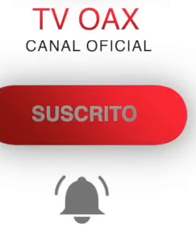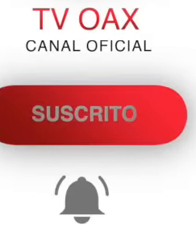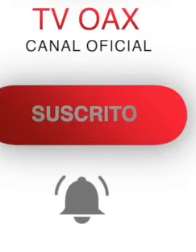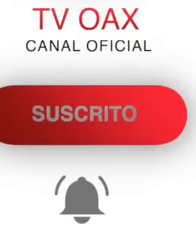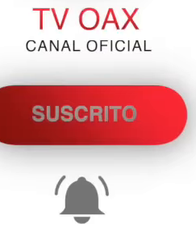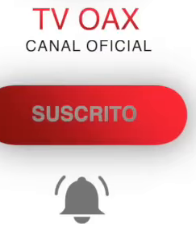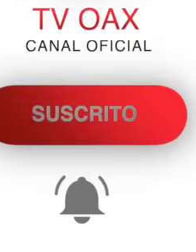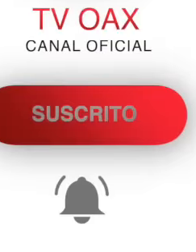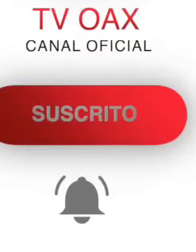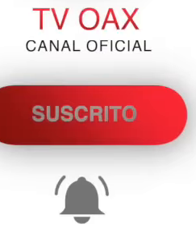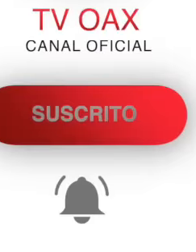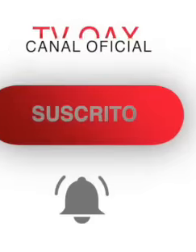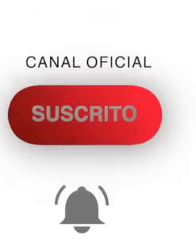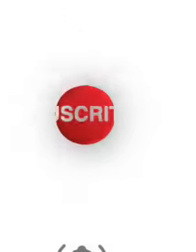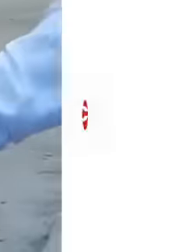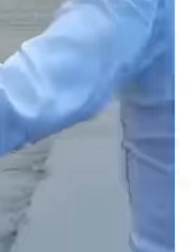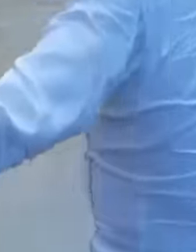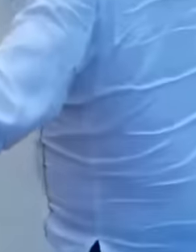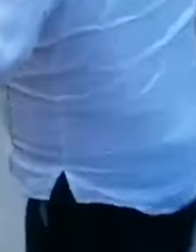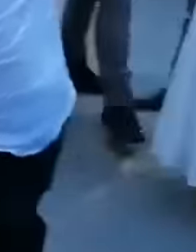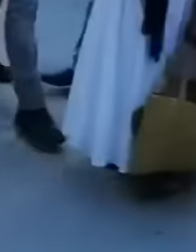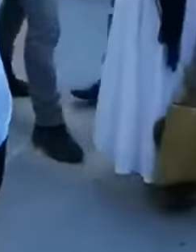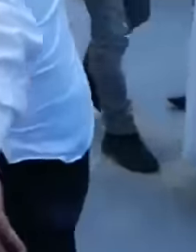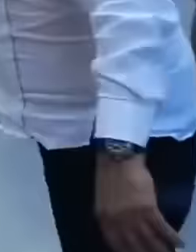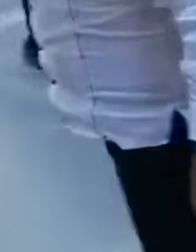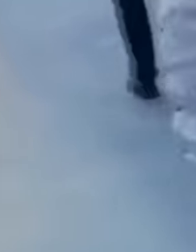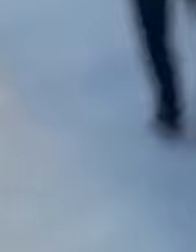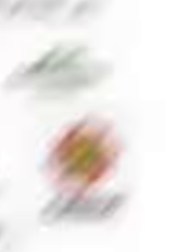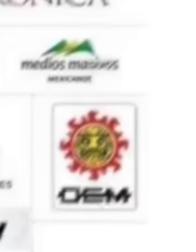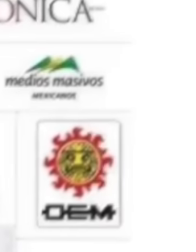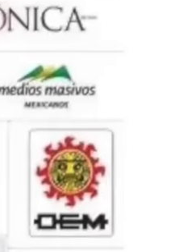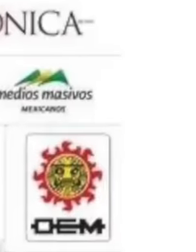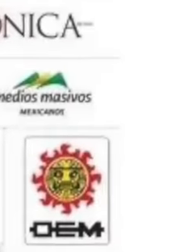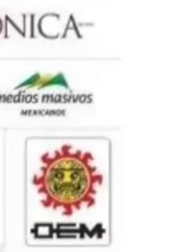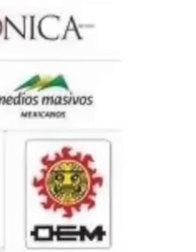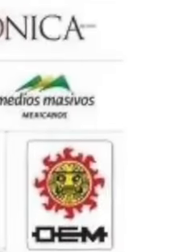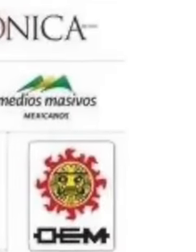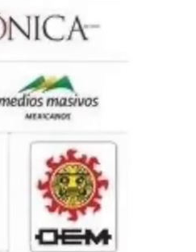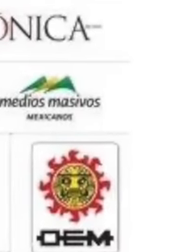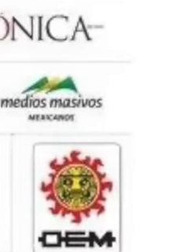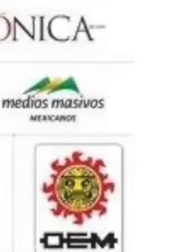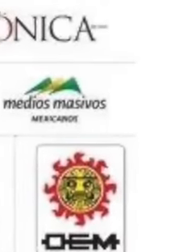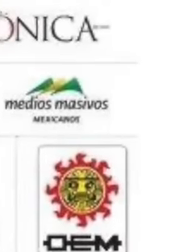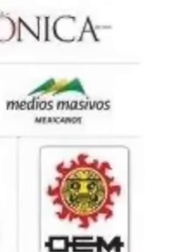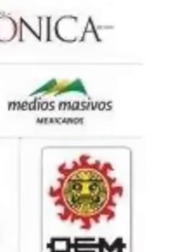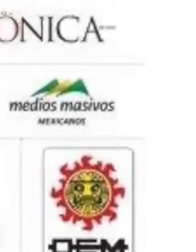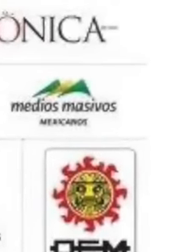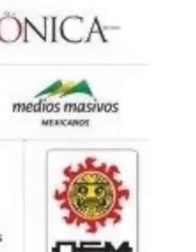all the states of the republic, which has made the great leaders who believed themselves tremble.